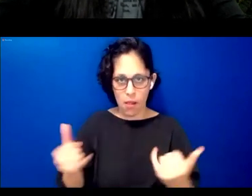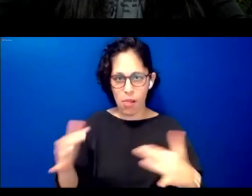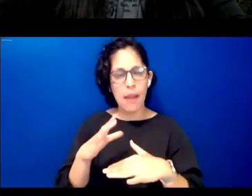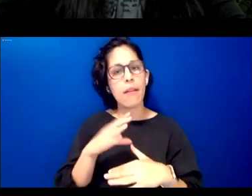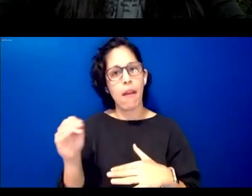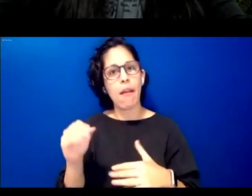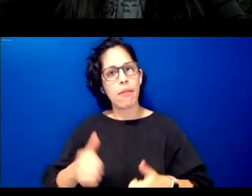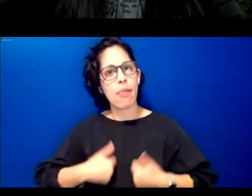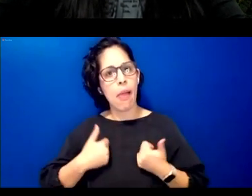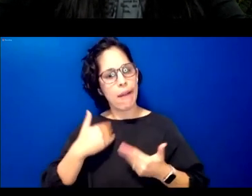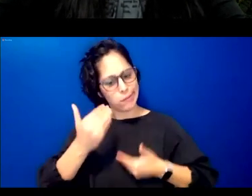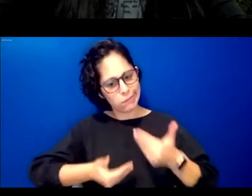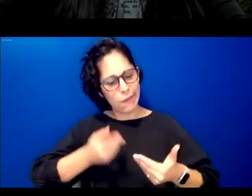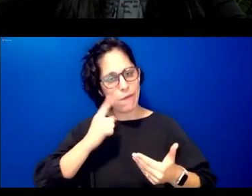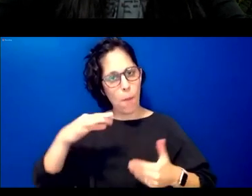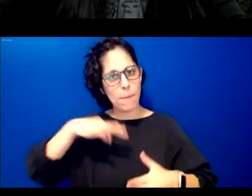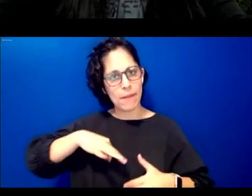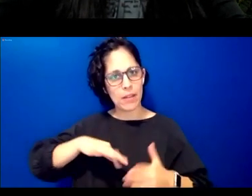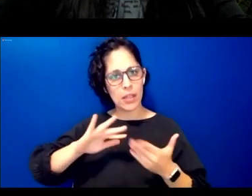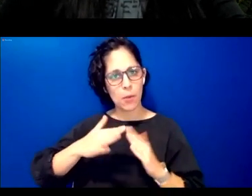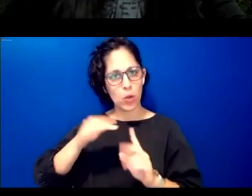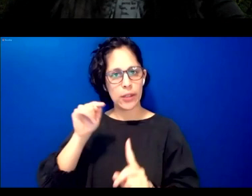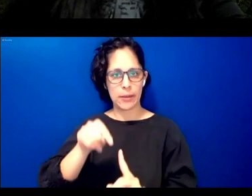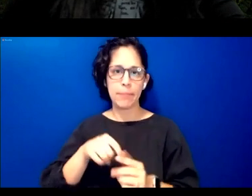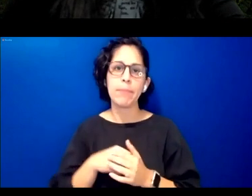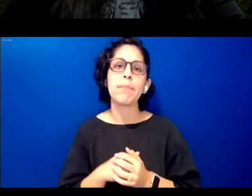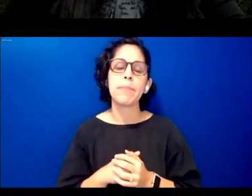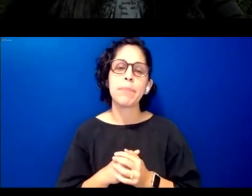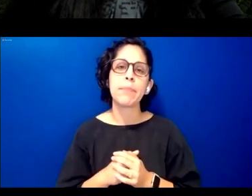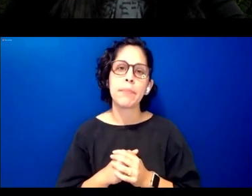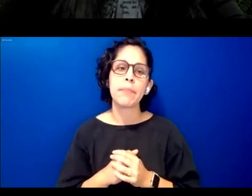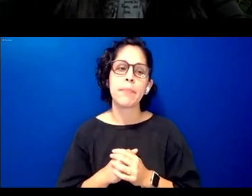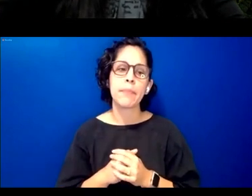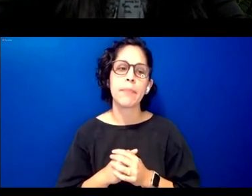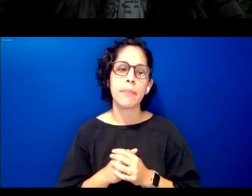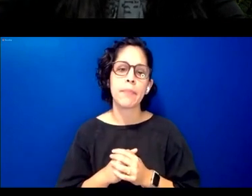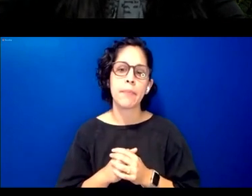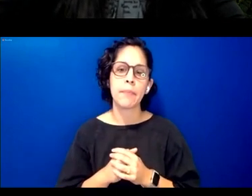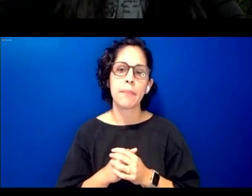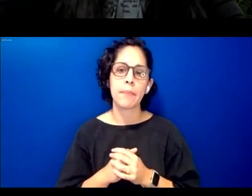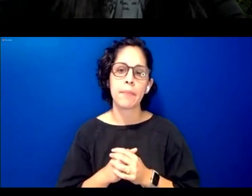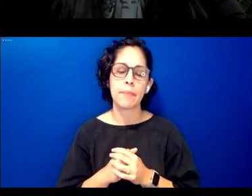of the community